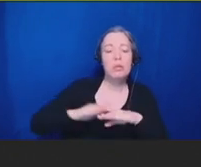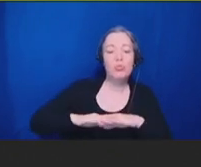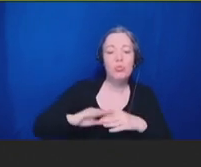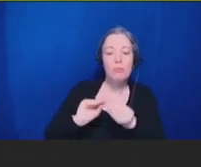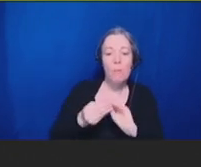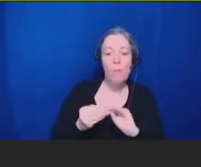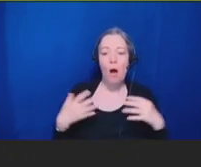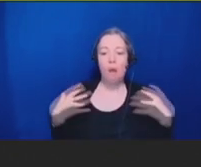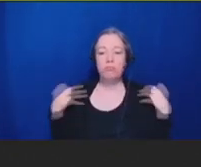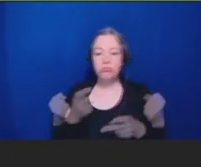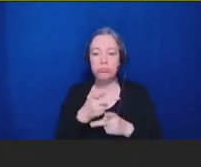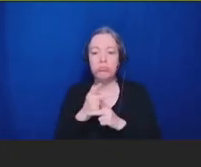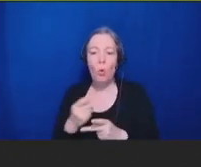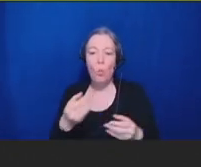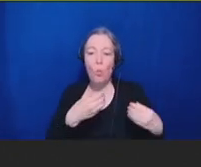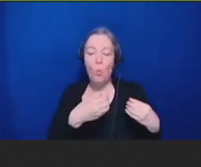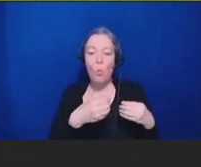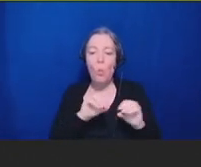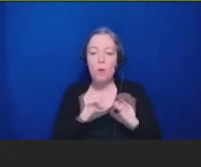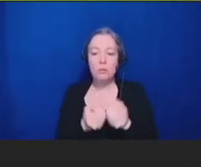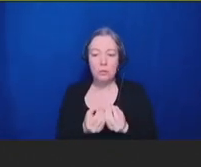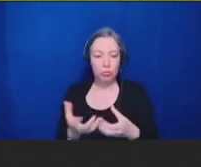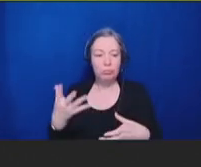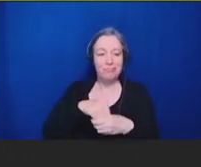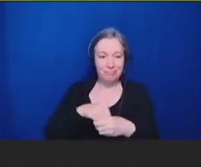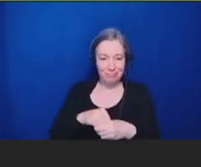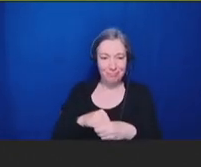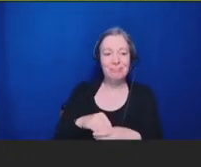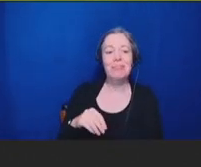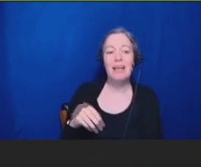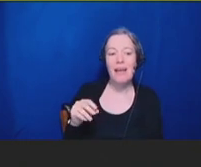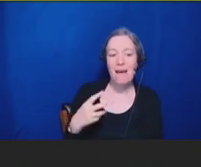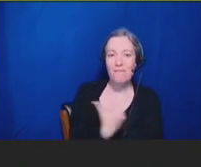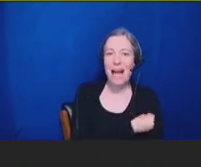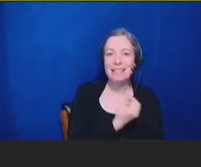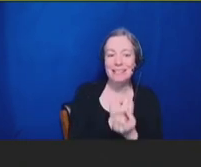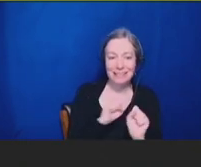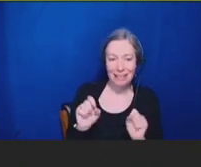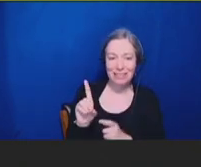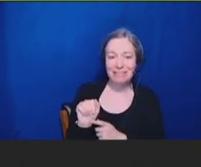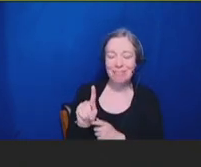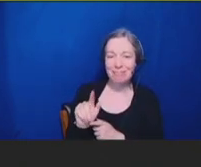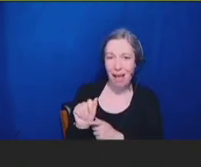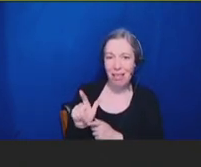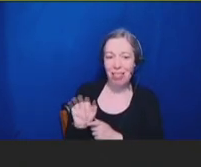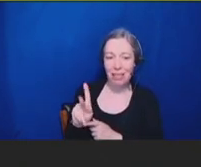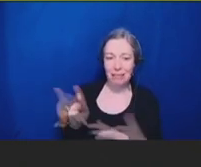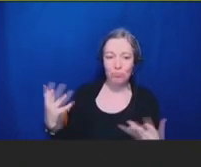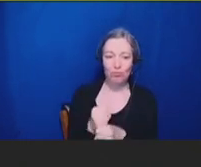the Vaccine Safety Datalink, or VSD, to increase the VSD's ability to detect potentially statistically